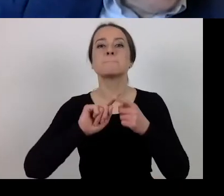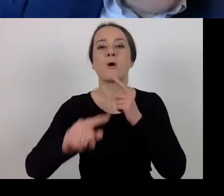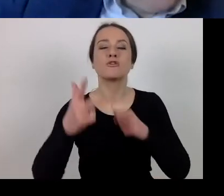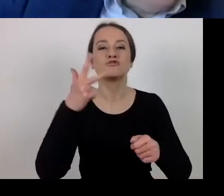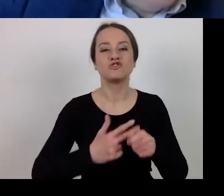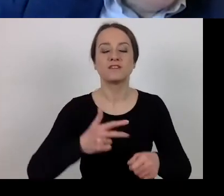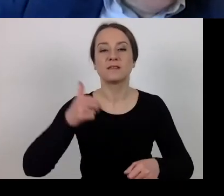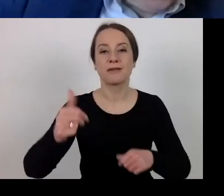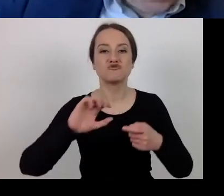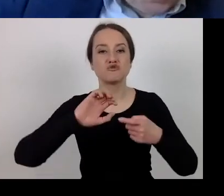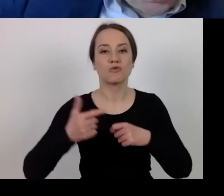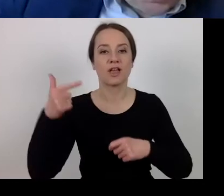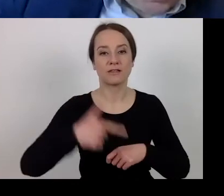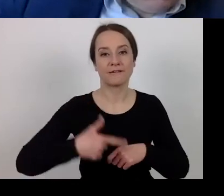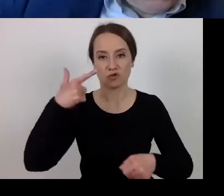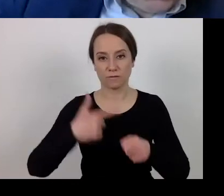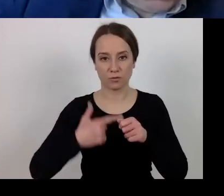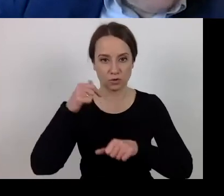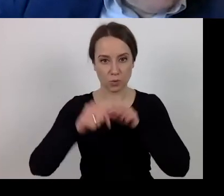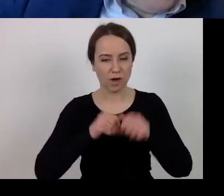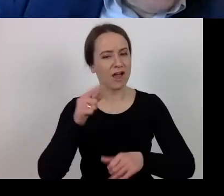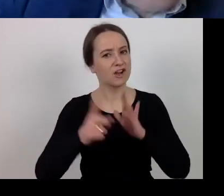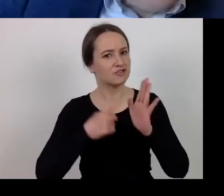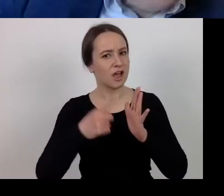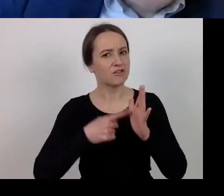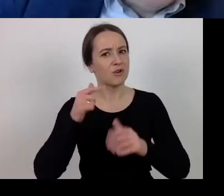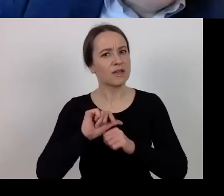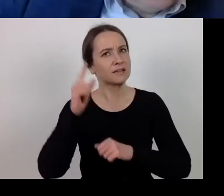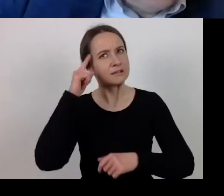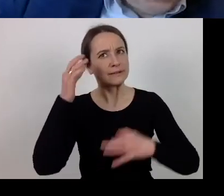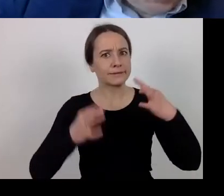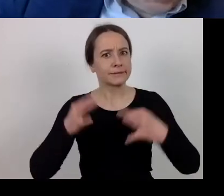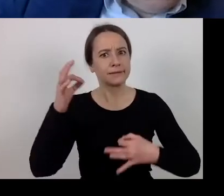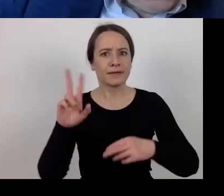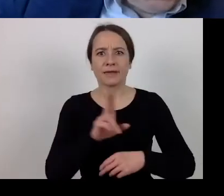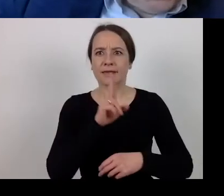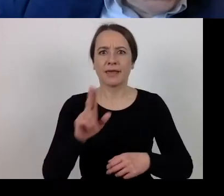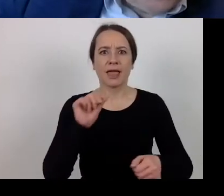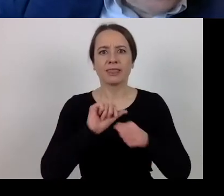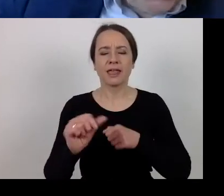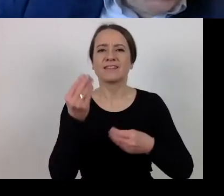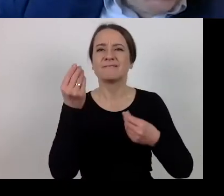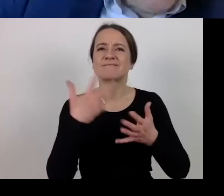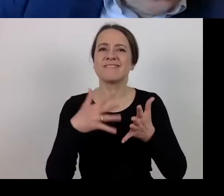Very often doubts arise concerning the time of the eligibility of expenditure.